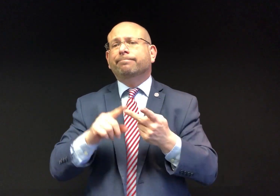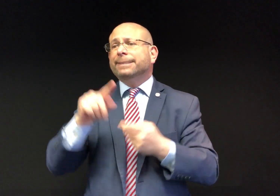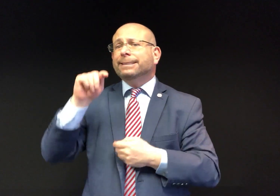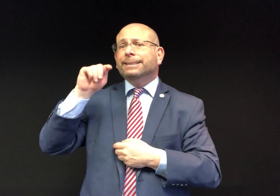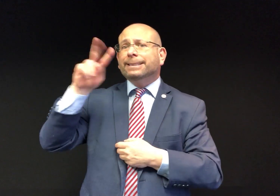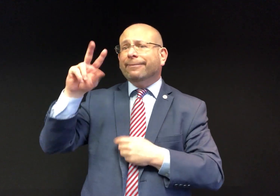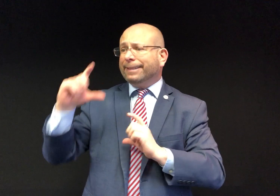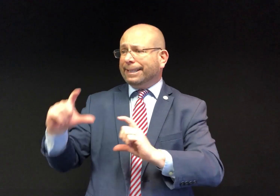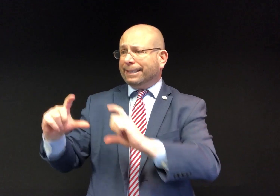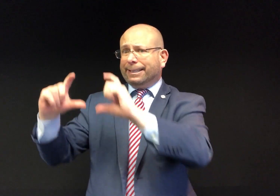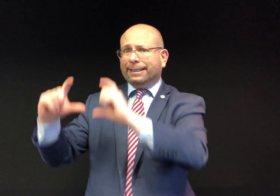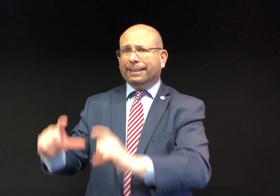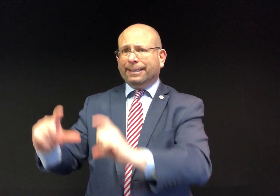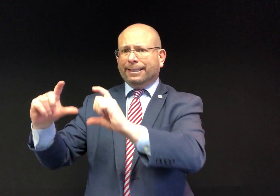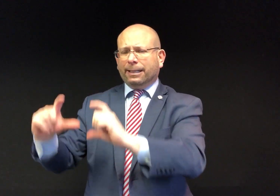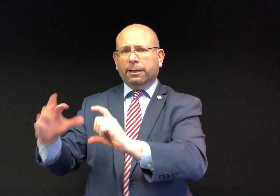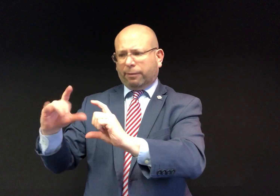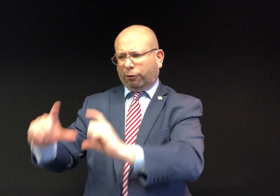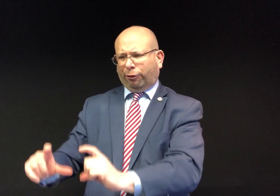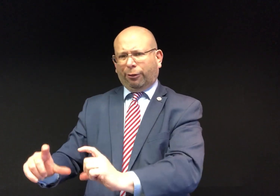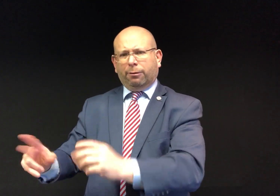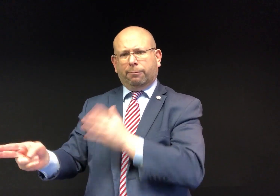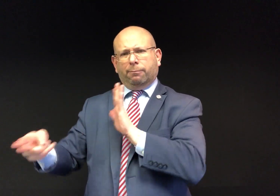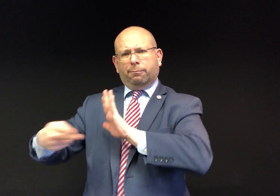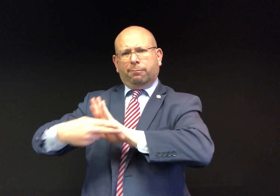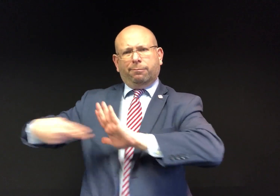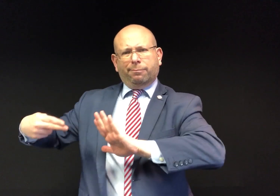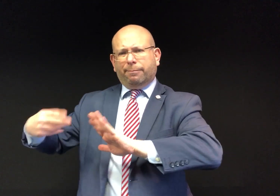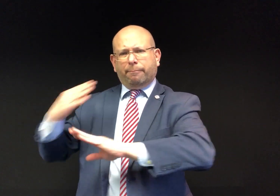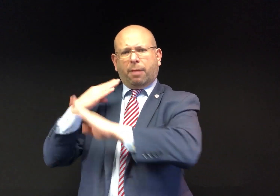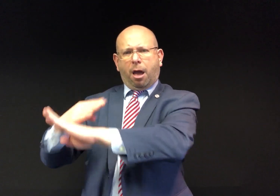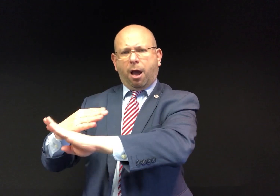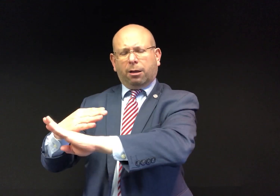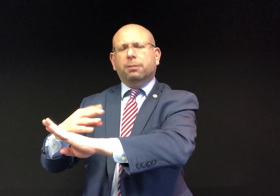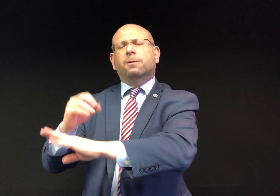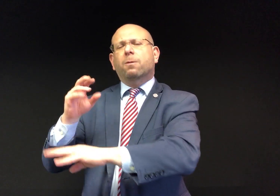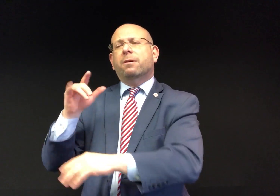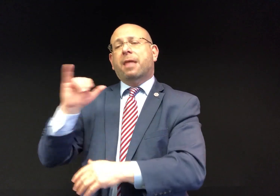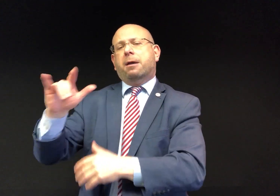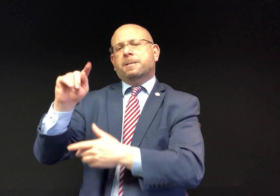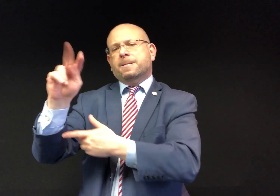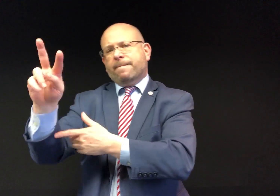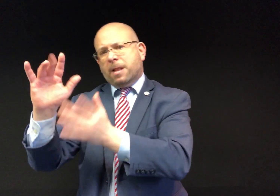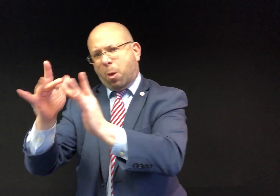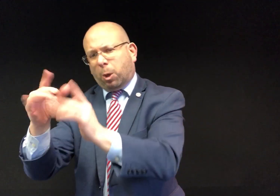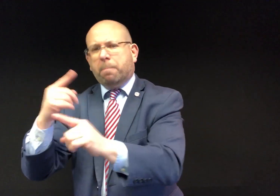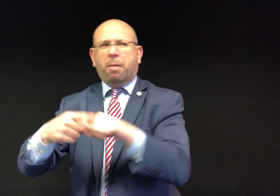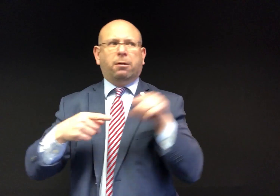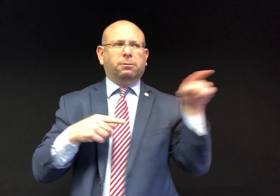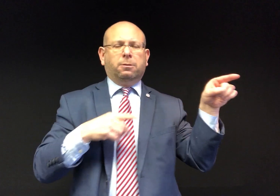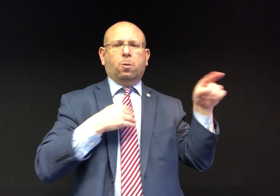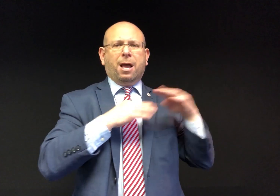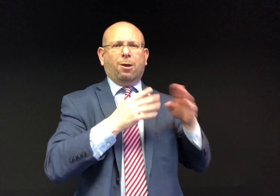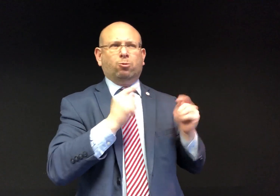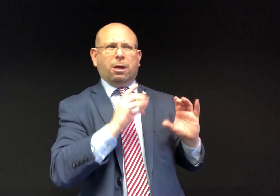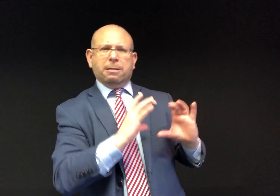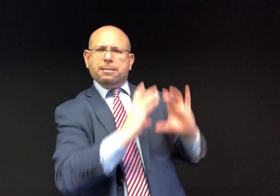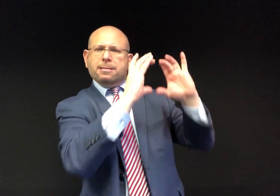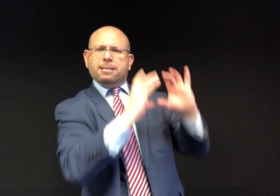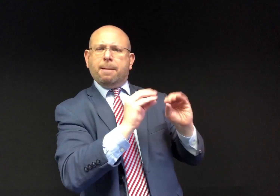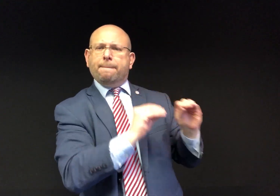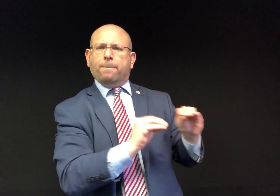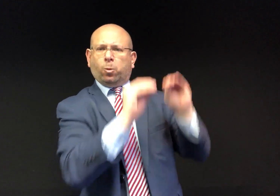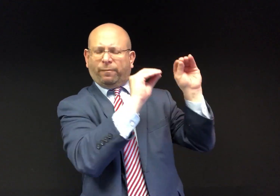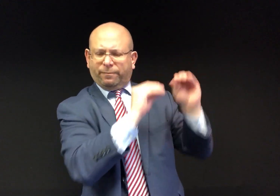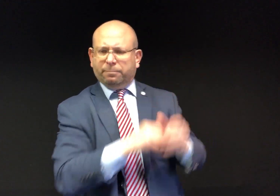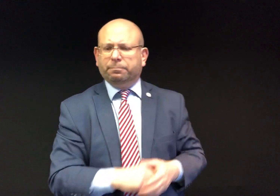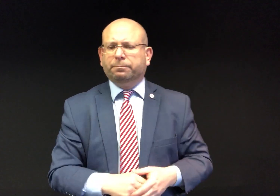In addition, with the TV networks, we need appropriate placement of the PIP to make sure the interpreter is visible and not blocked by anything.